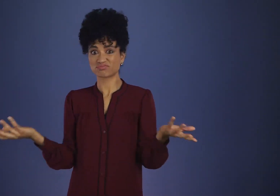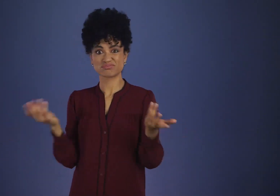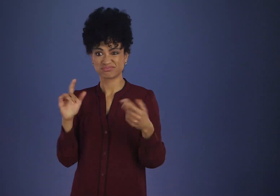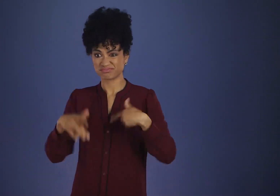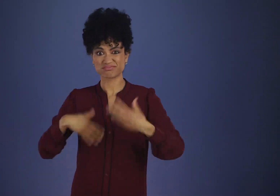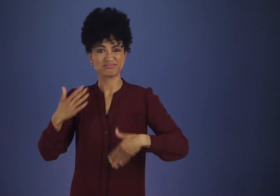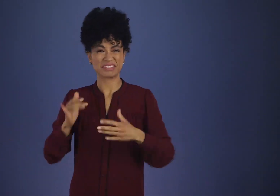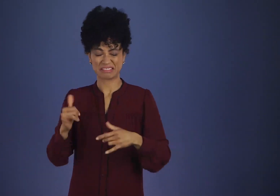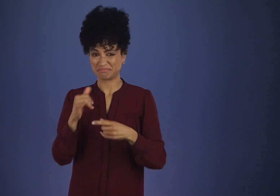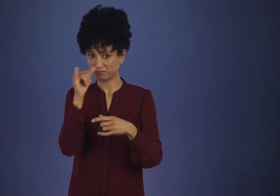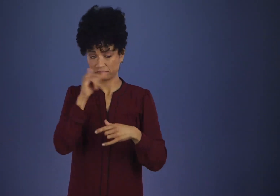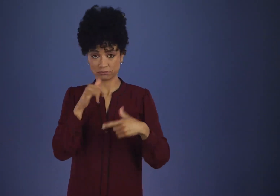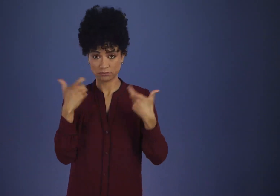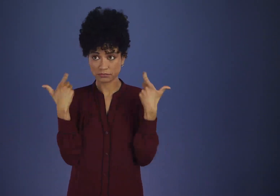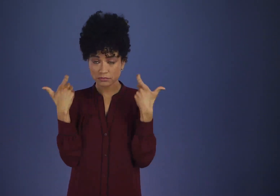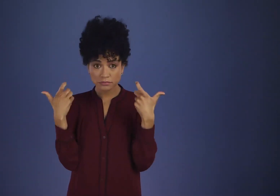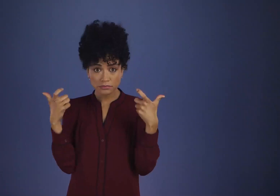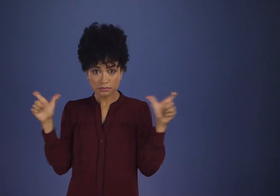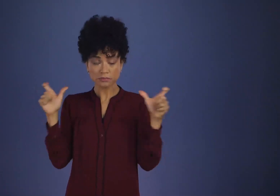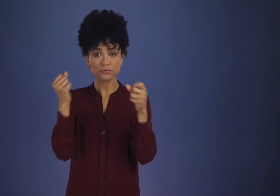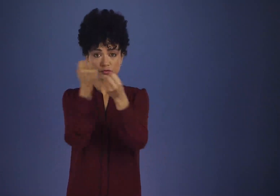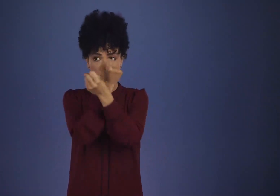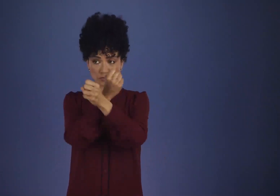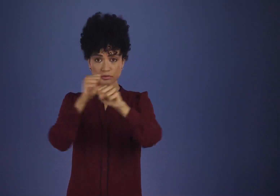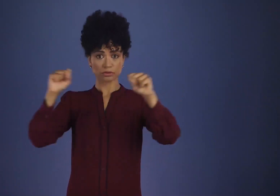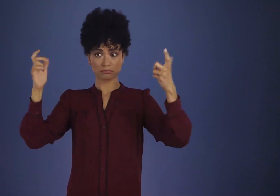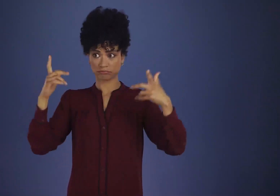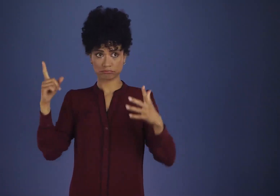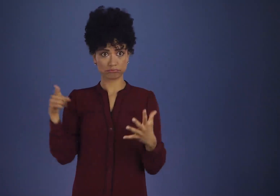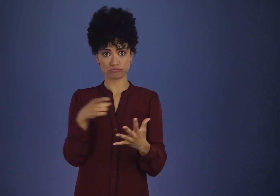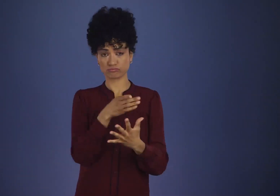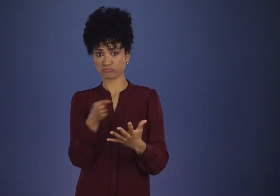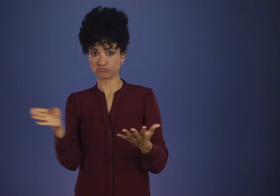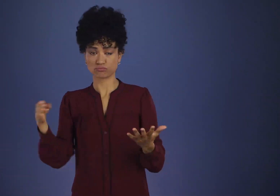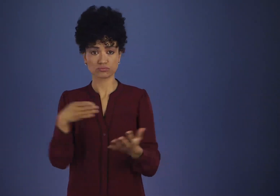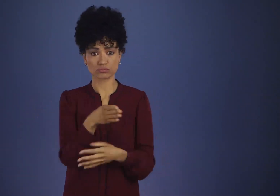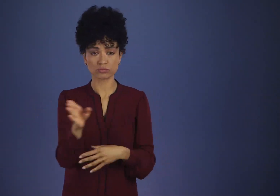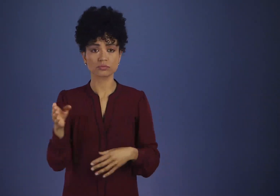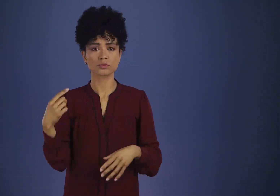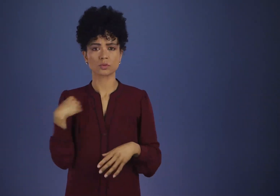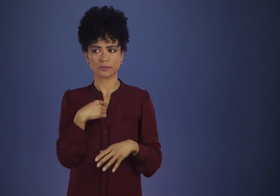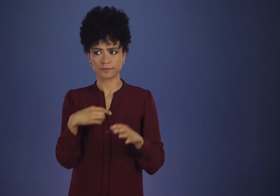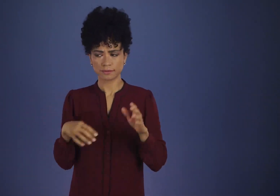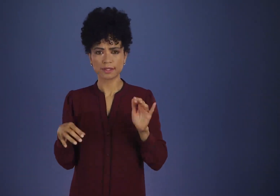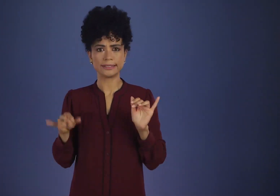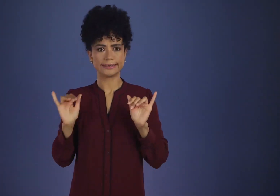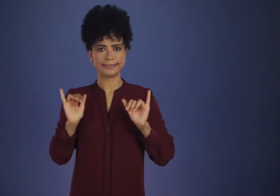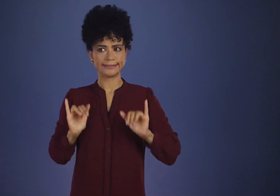In charting this enormous expanse of freedom, we found it necessary to post only two storm signals: